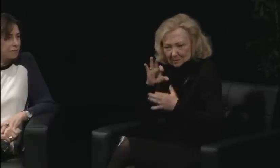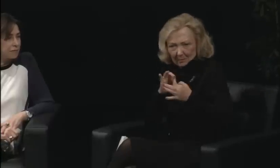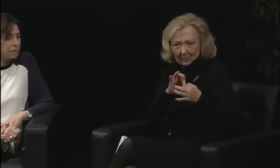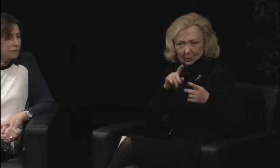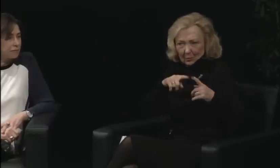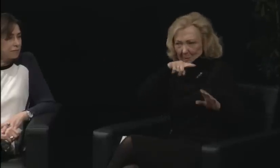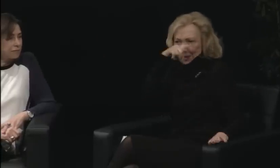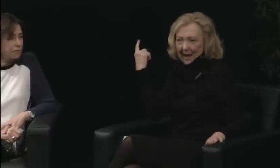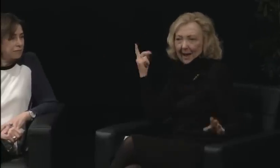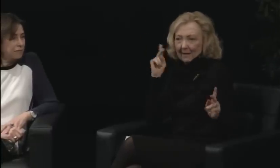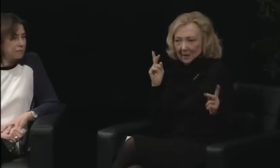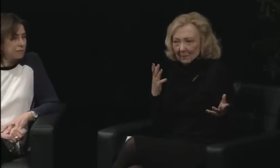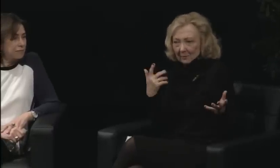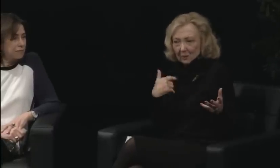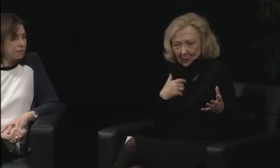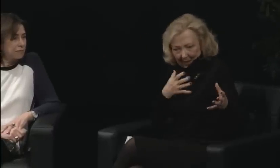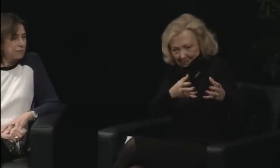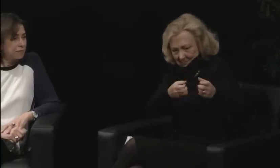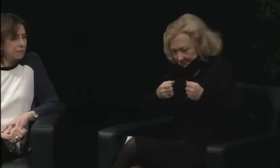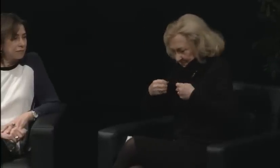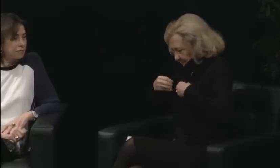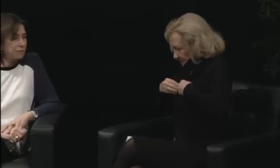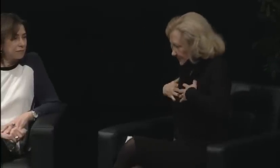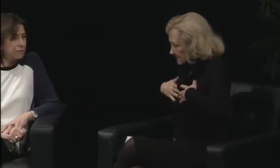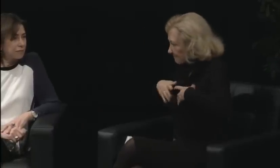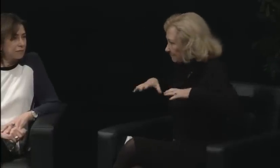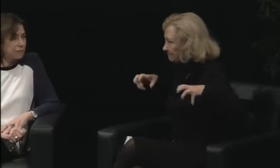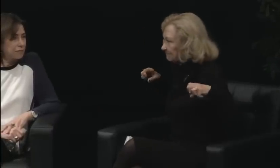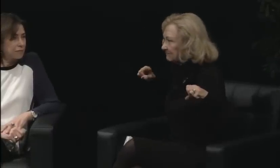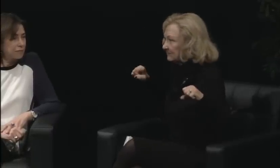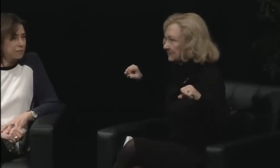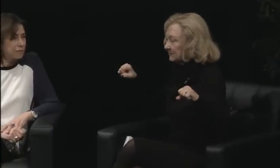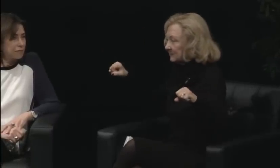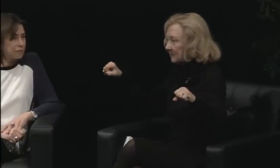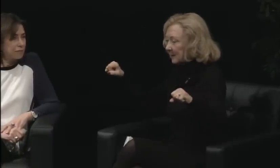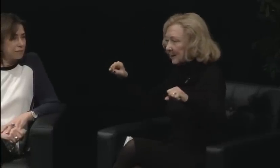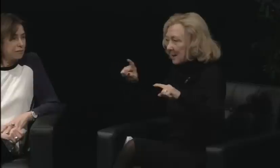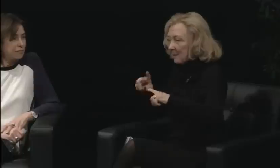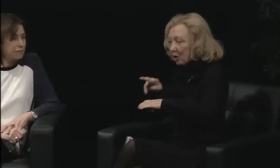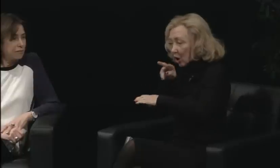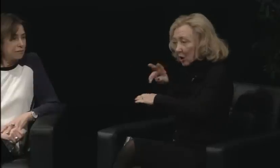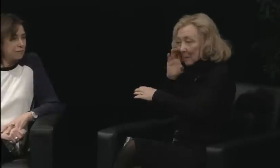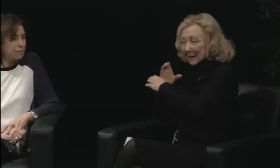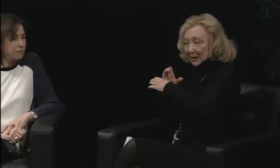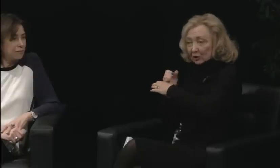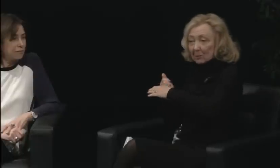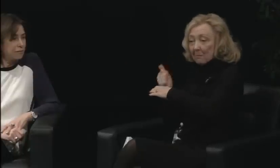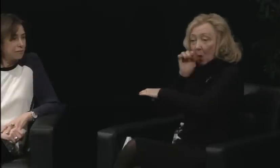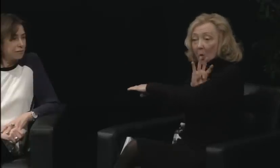especially in the deaf community. I think you're right. Well, let me say this.